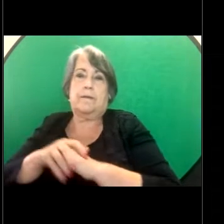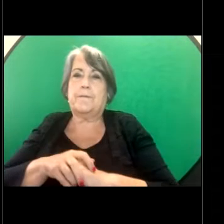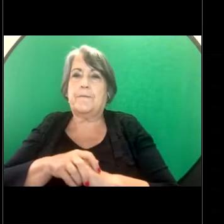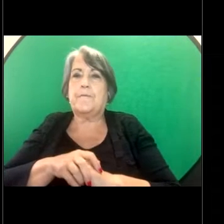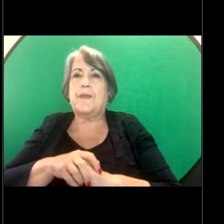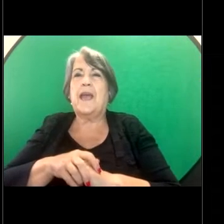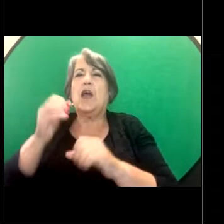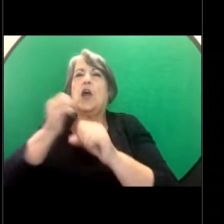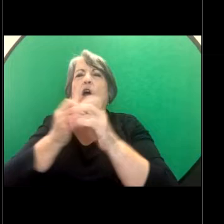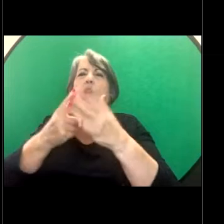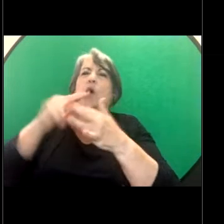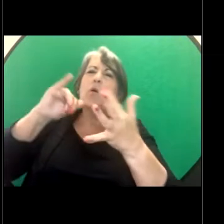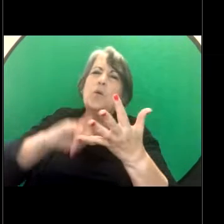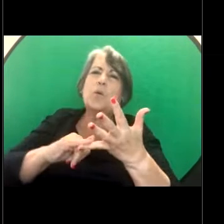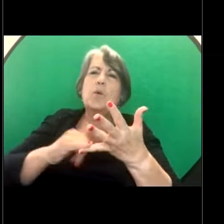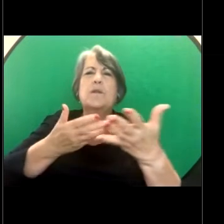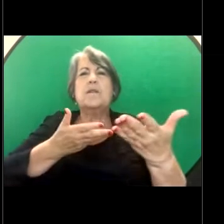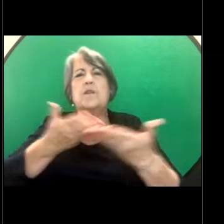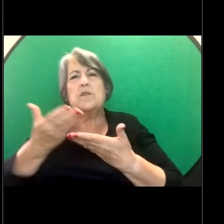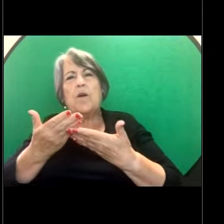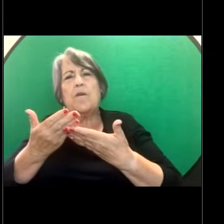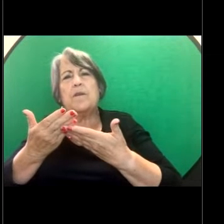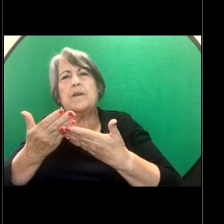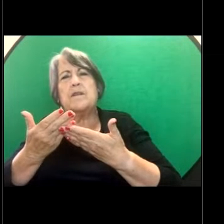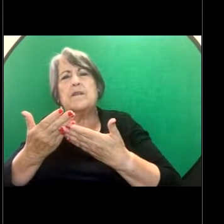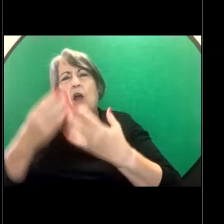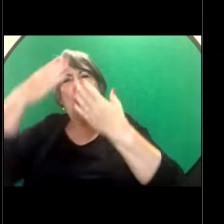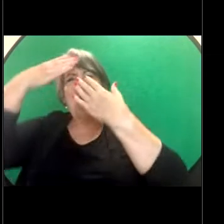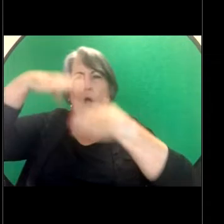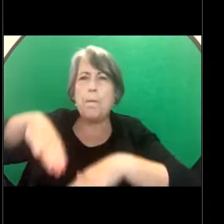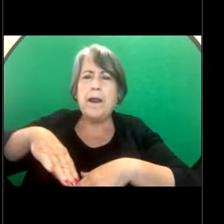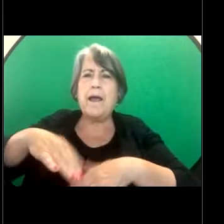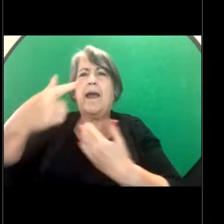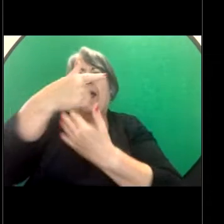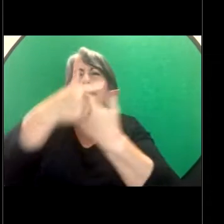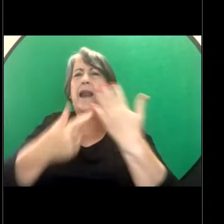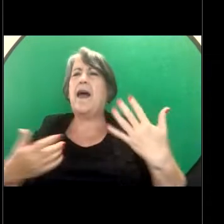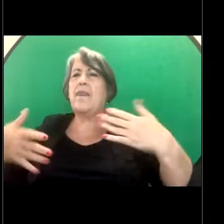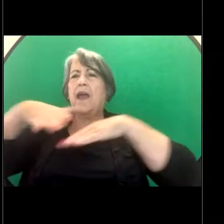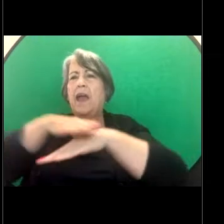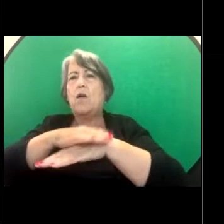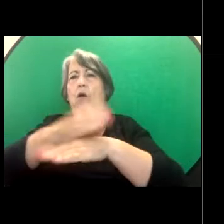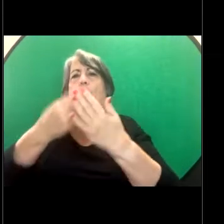services and goods. Accommodation and other areas covered at a national level including buying